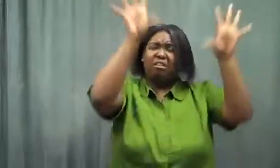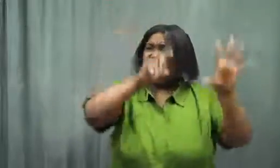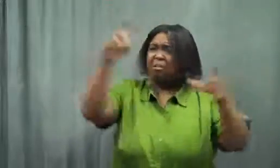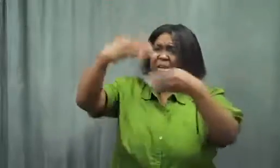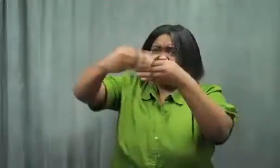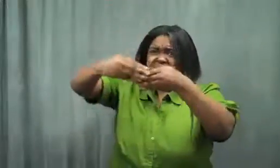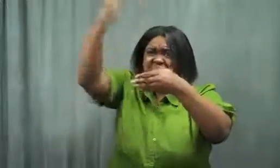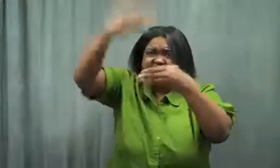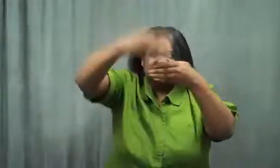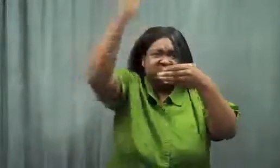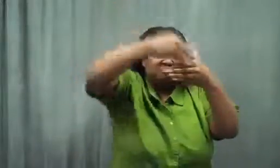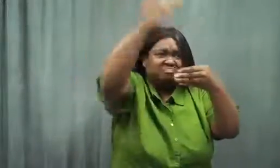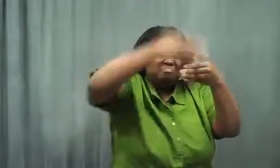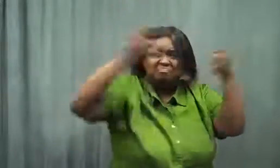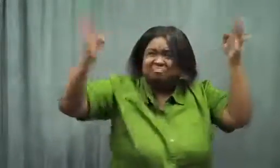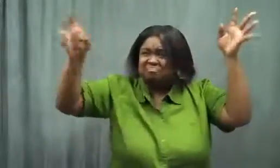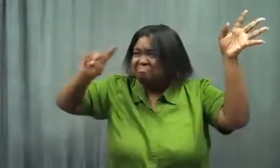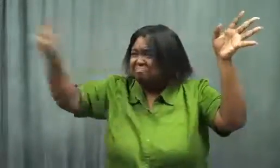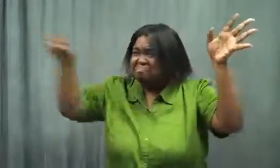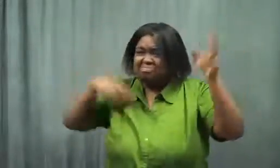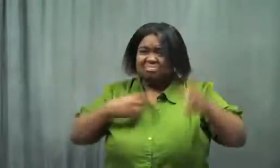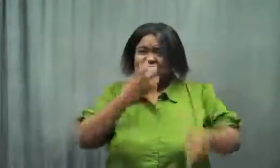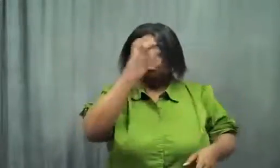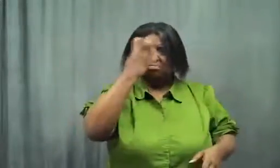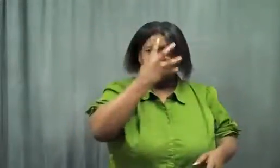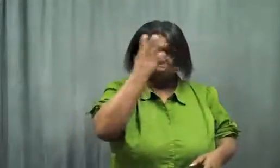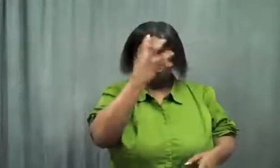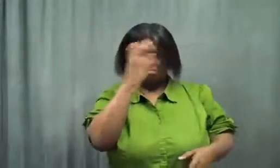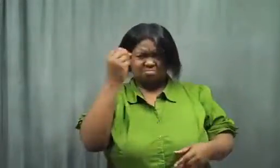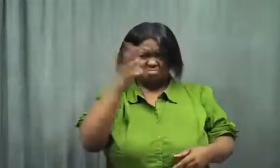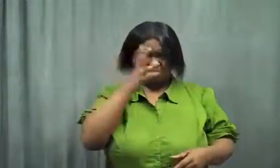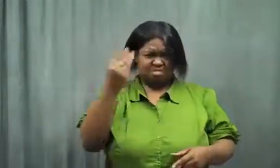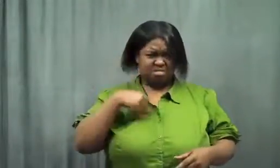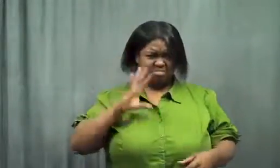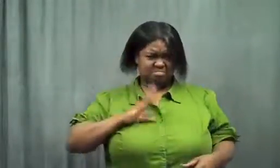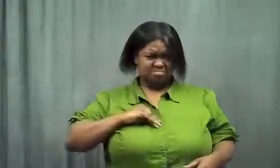She opened up the windows. I was crabby, because she made me feel bad!